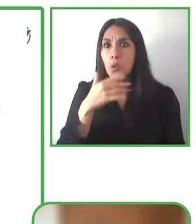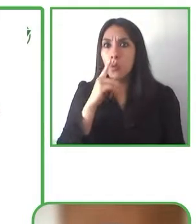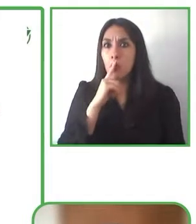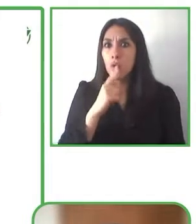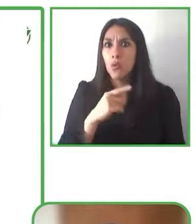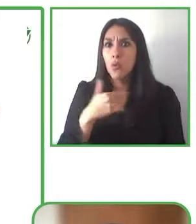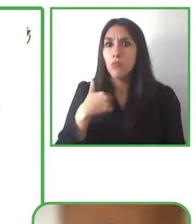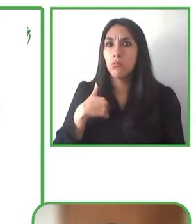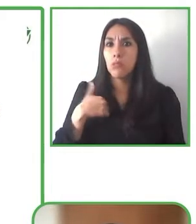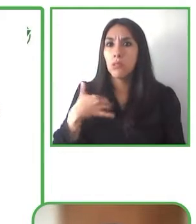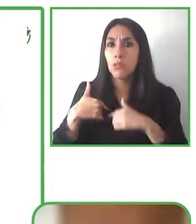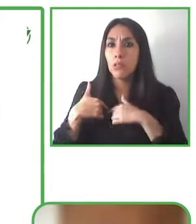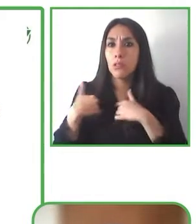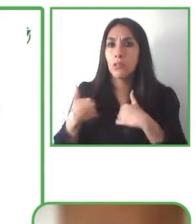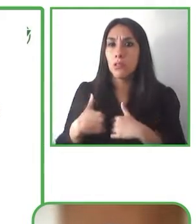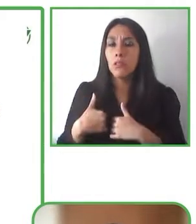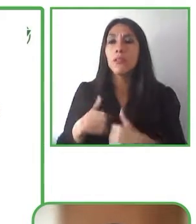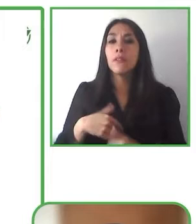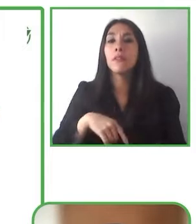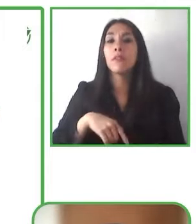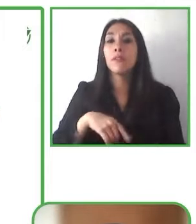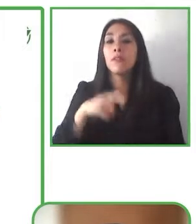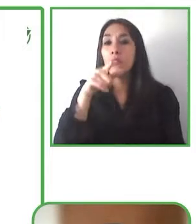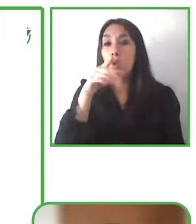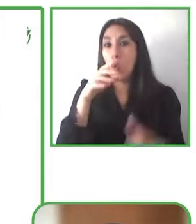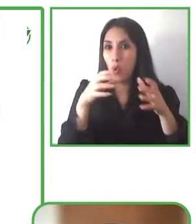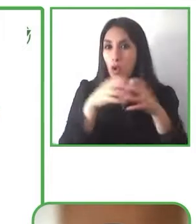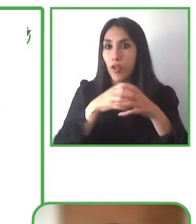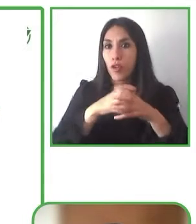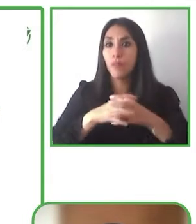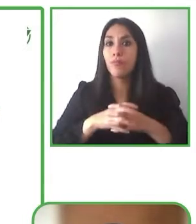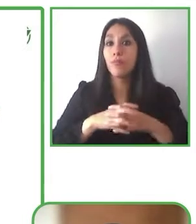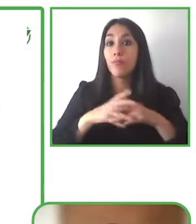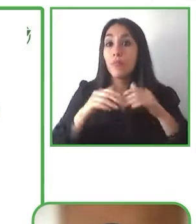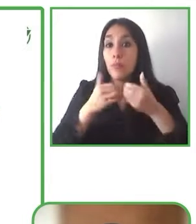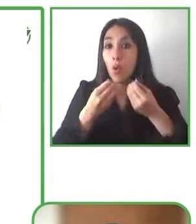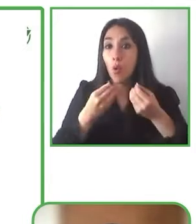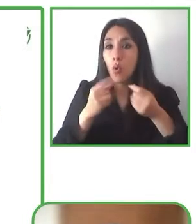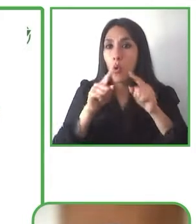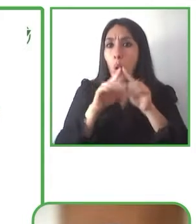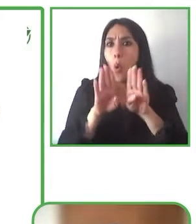or the core of our foundation was to open the real